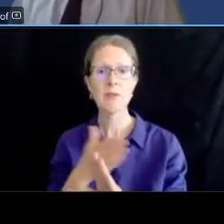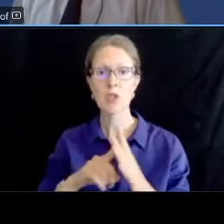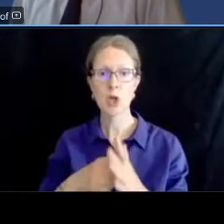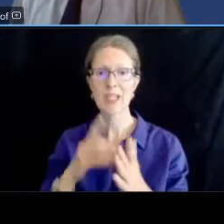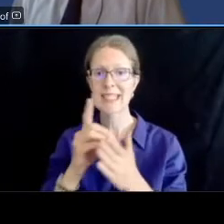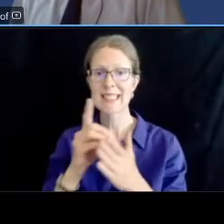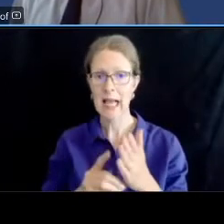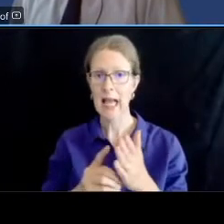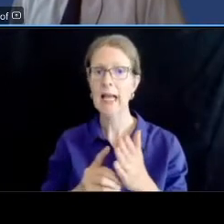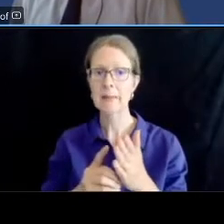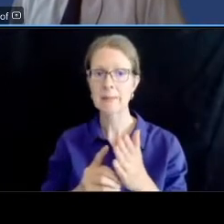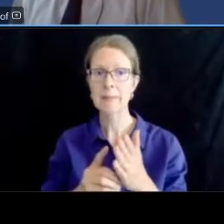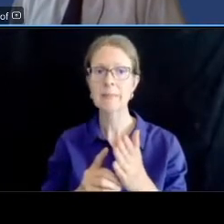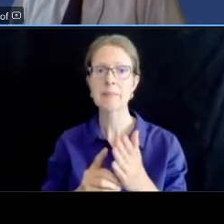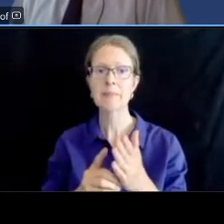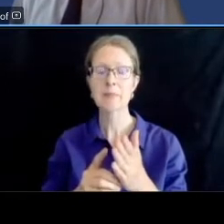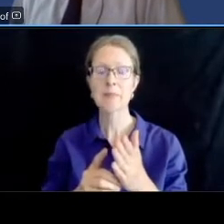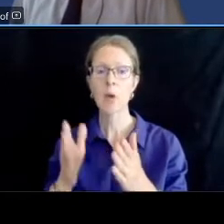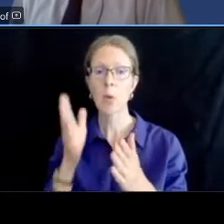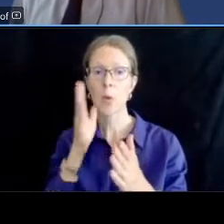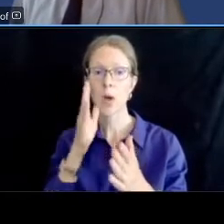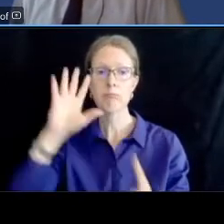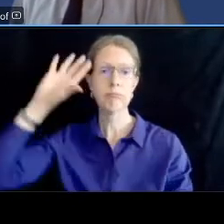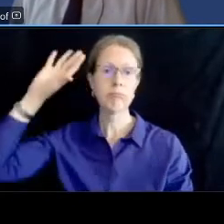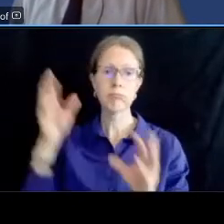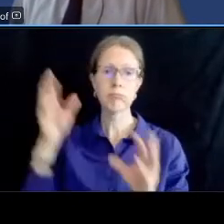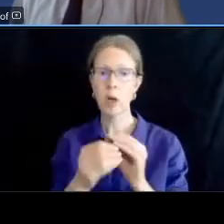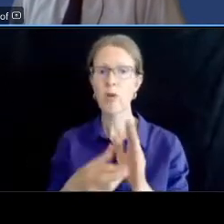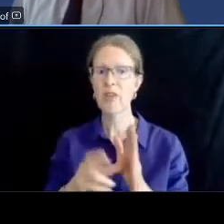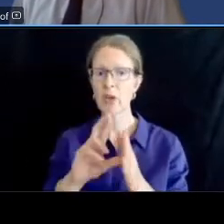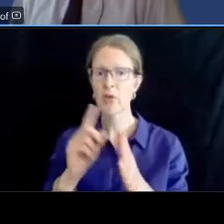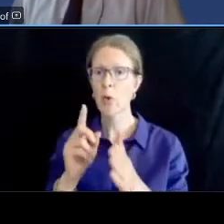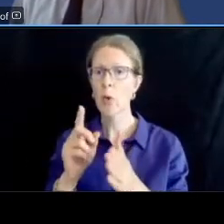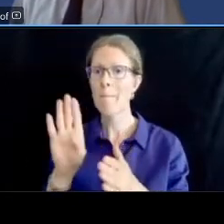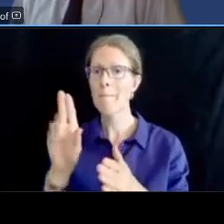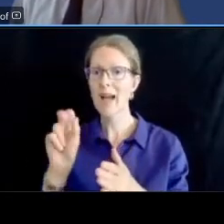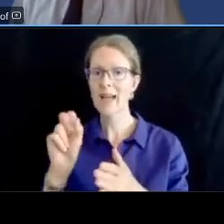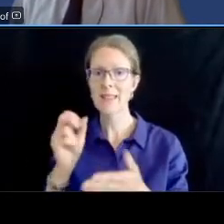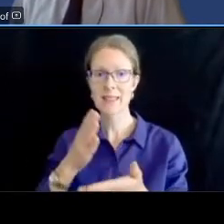a comprehensive review of bus stop locations spacing and types such as curbs and platforms